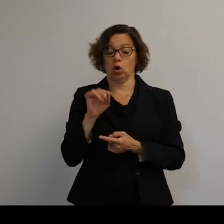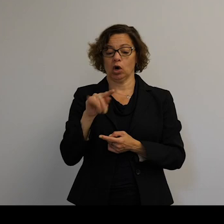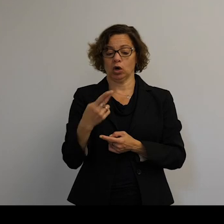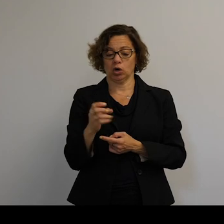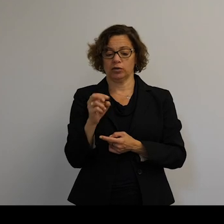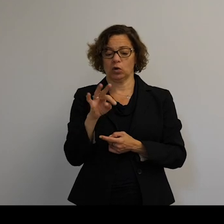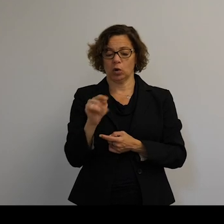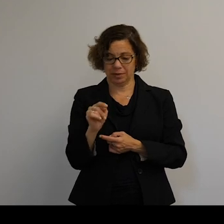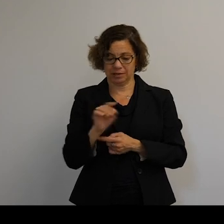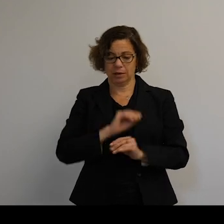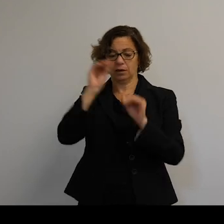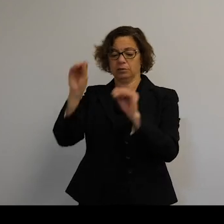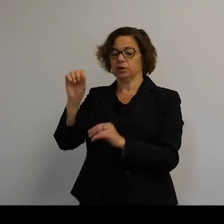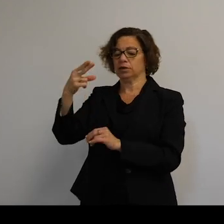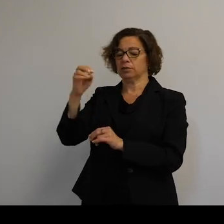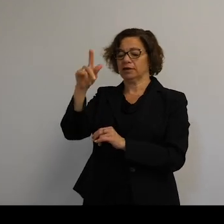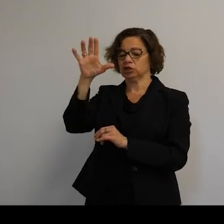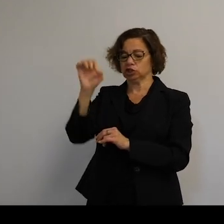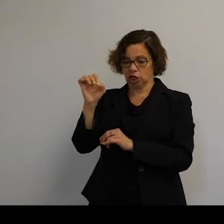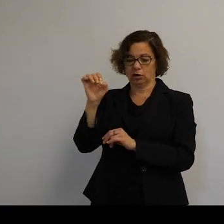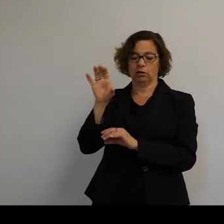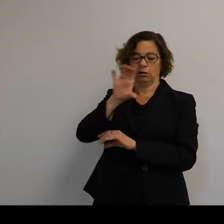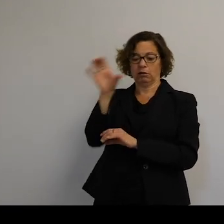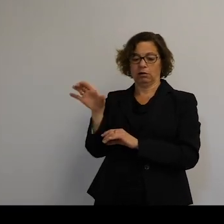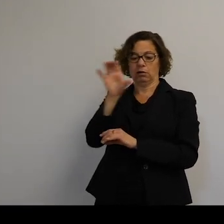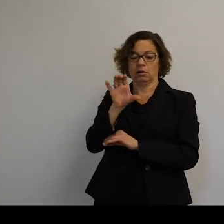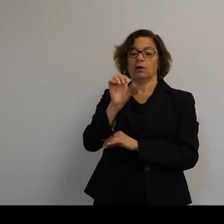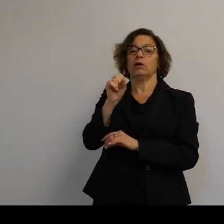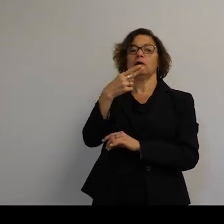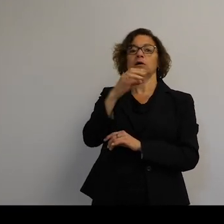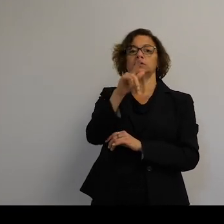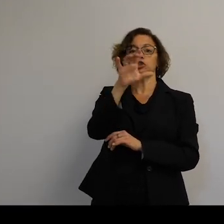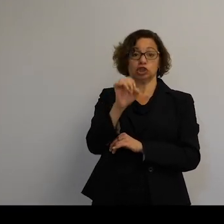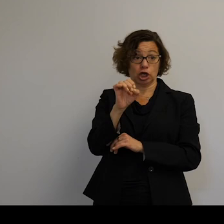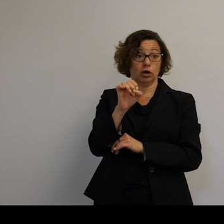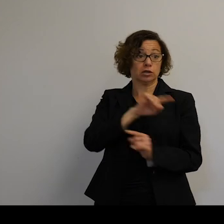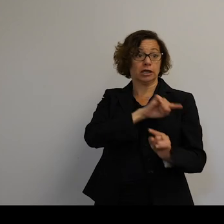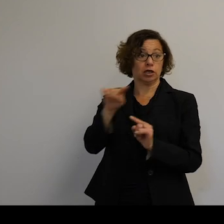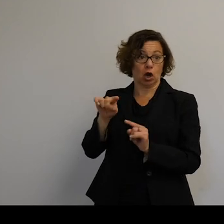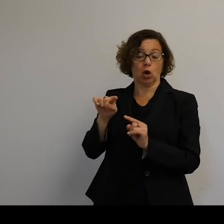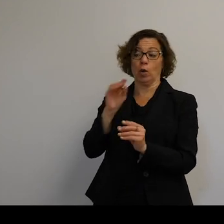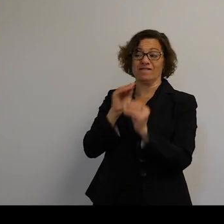And shuttle missions could go and repair it and upgrade it. So there were problems with the optics initially with the glass.